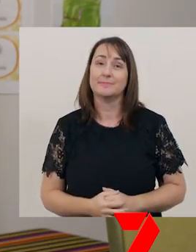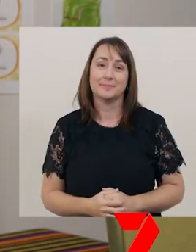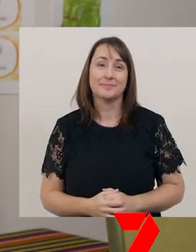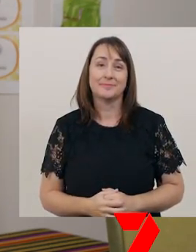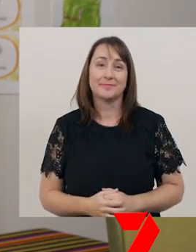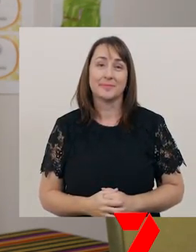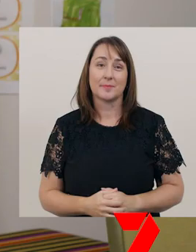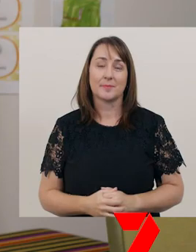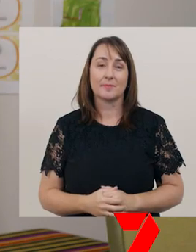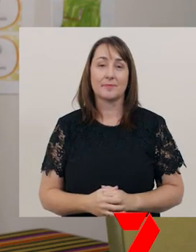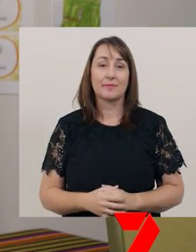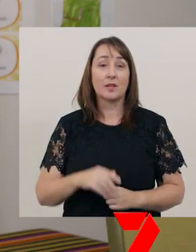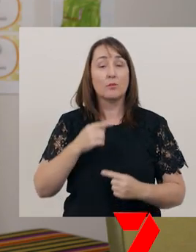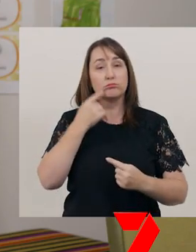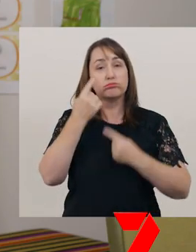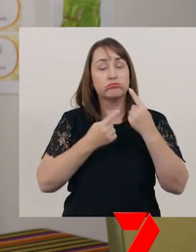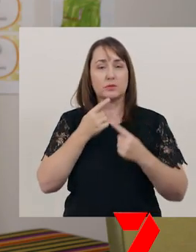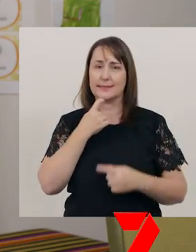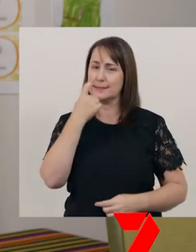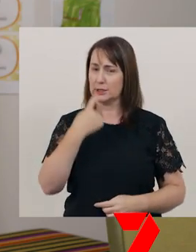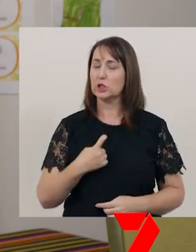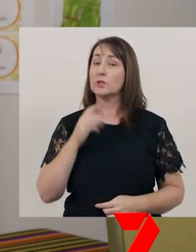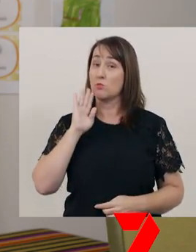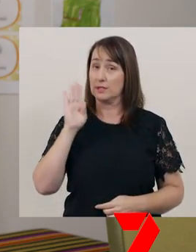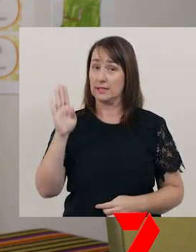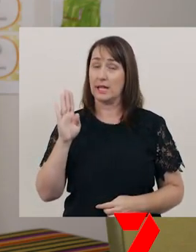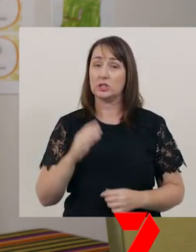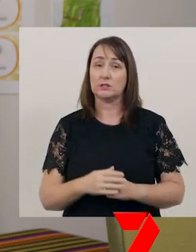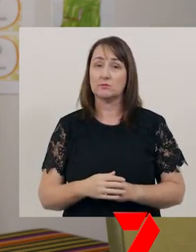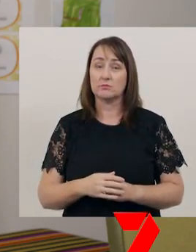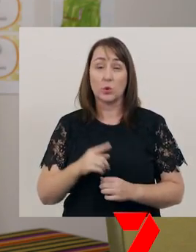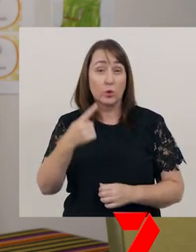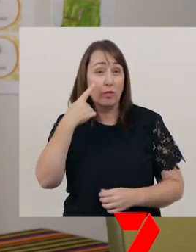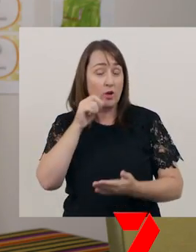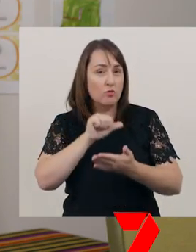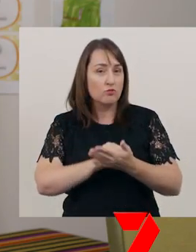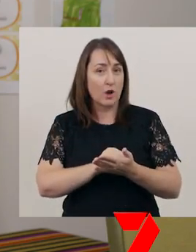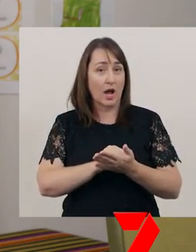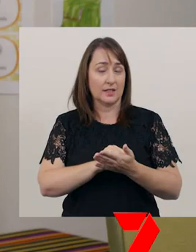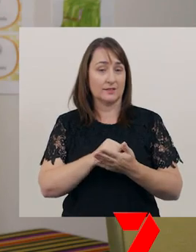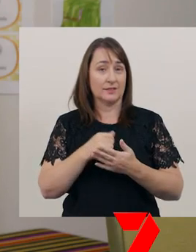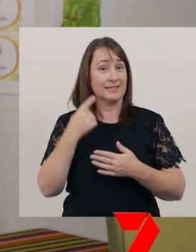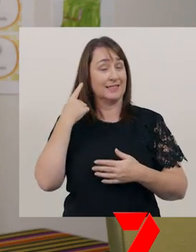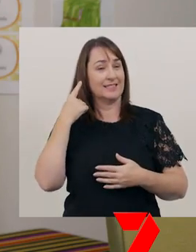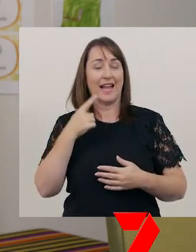If you are giving a very serious presentation, would it make sense to sound like everything was a joke?